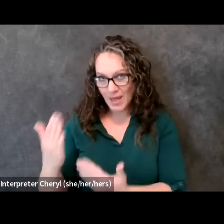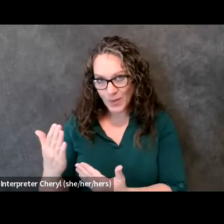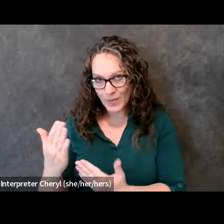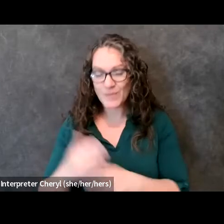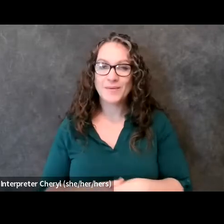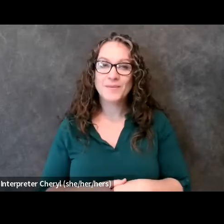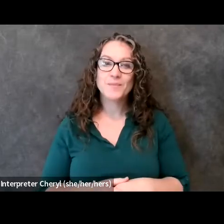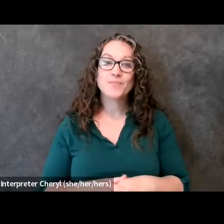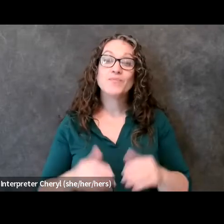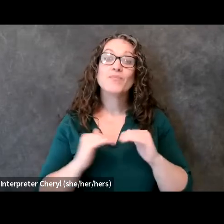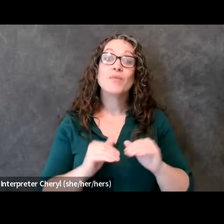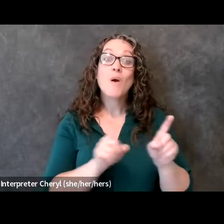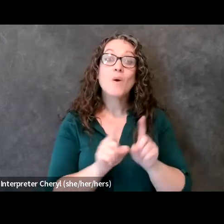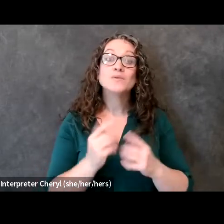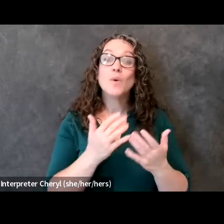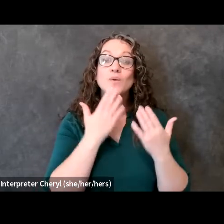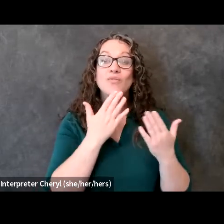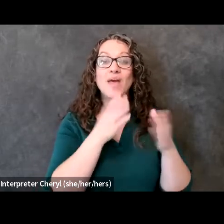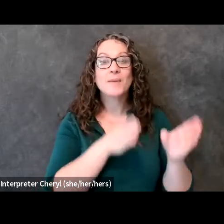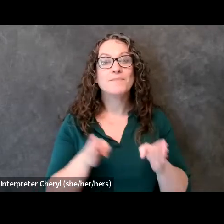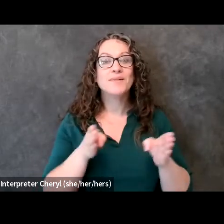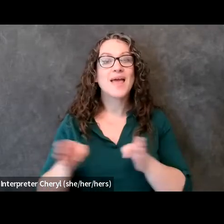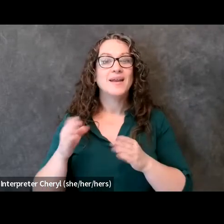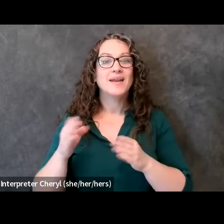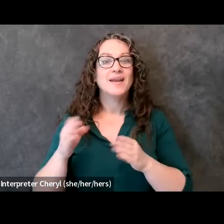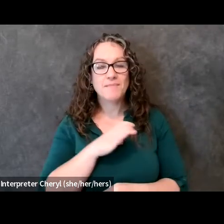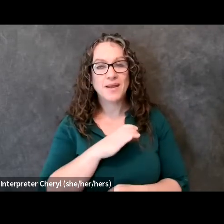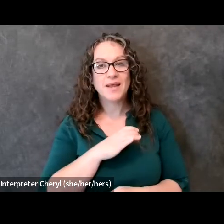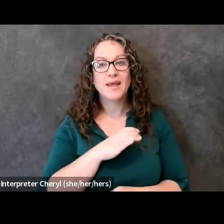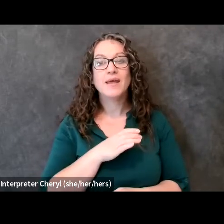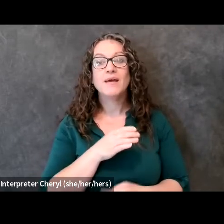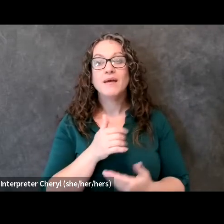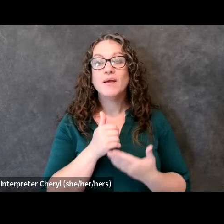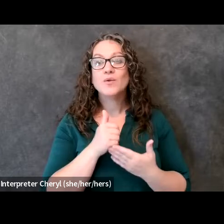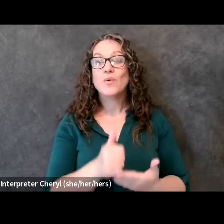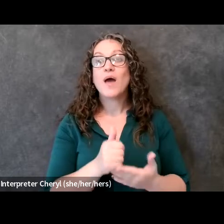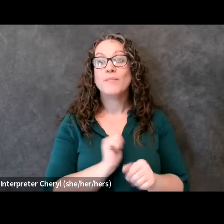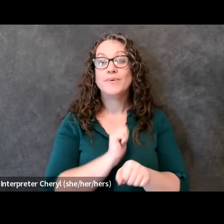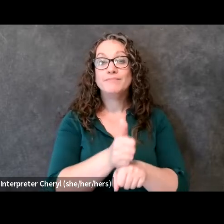i would also like to thank the planning committee who um helped to bring this event together